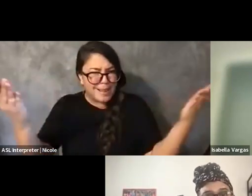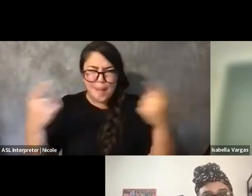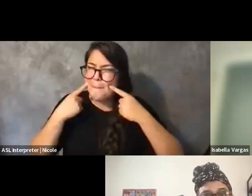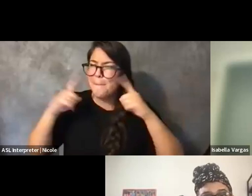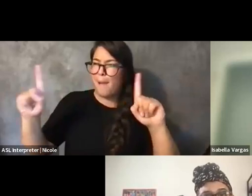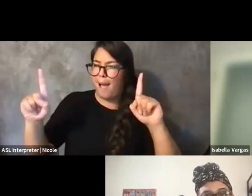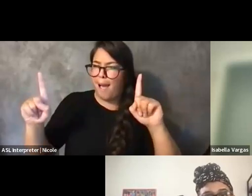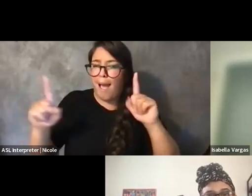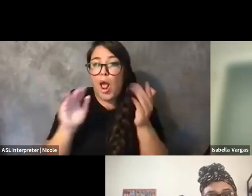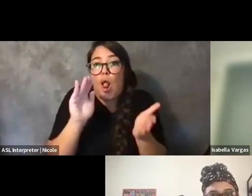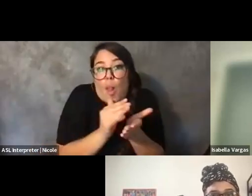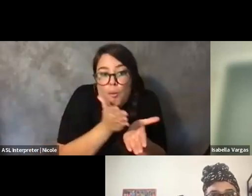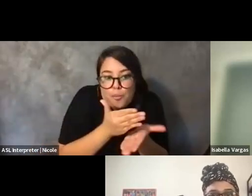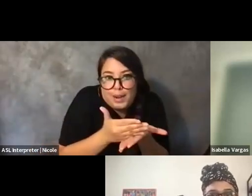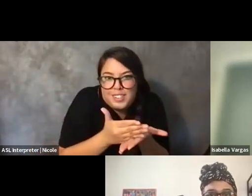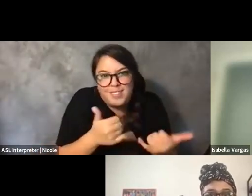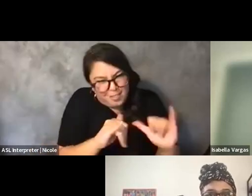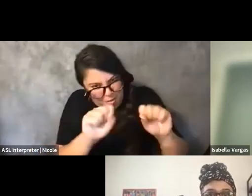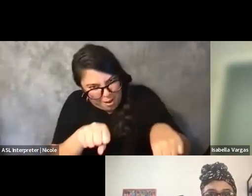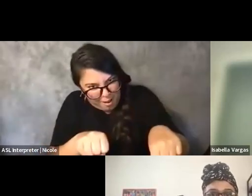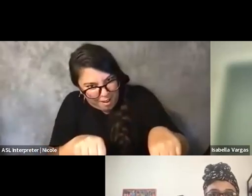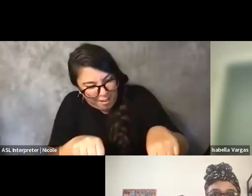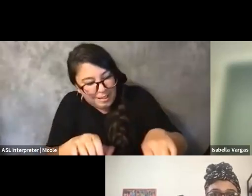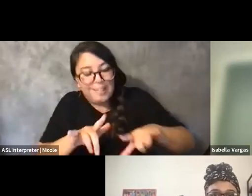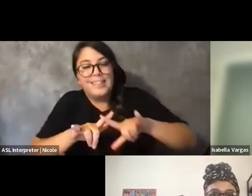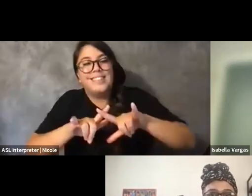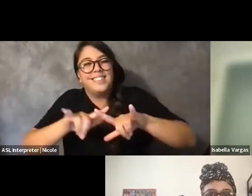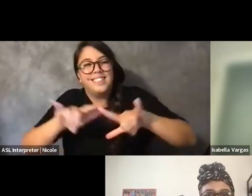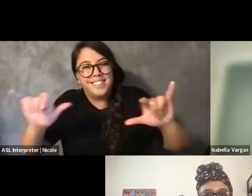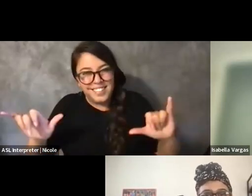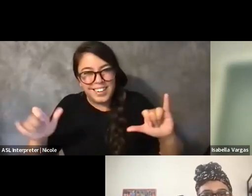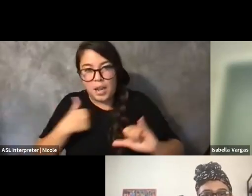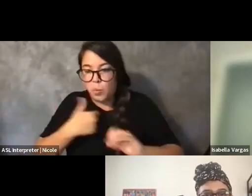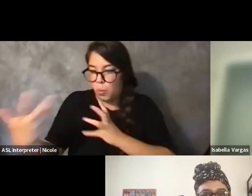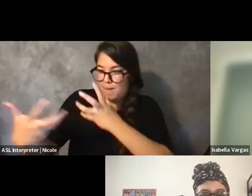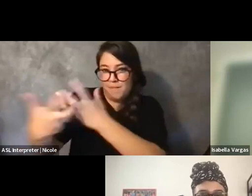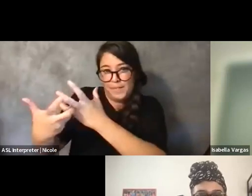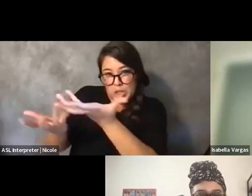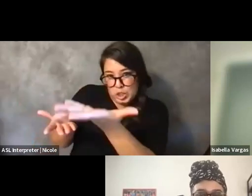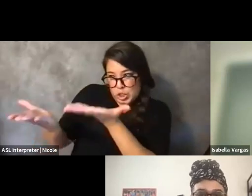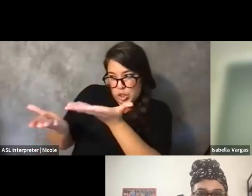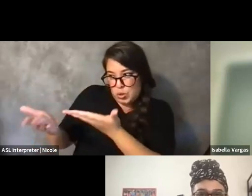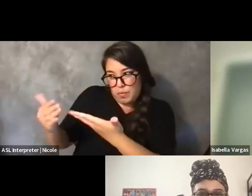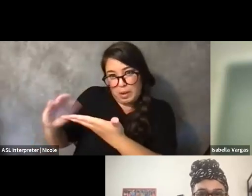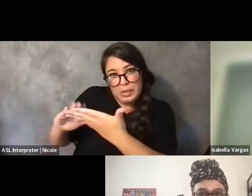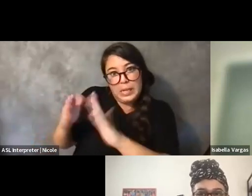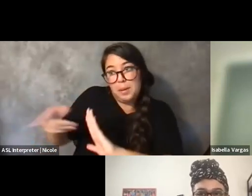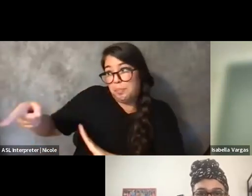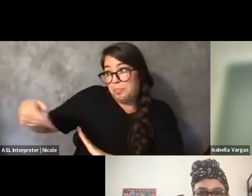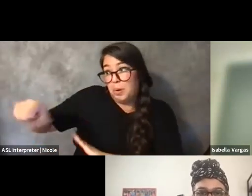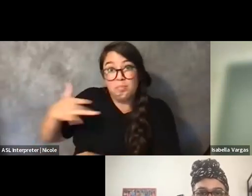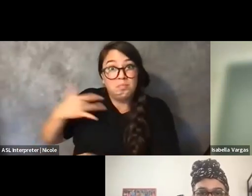And -- However, we're serving communities that are economically oppressed, just like Oats